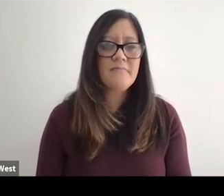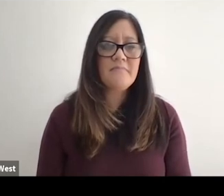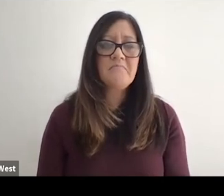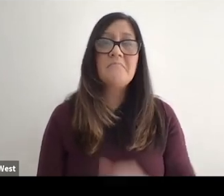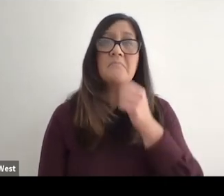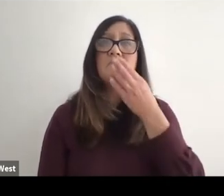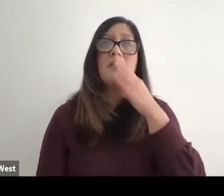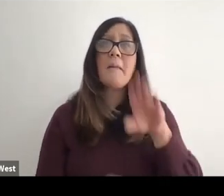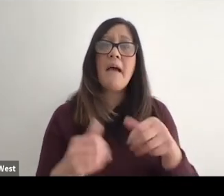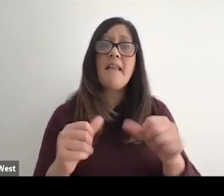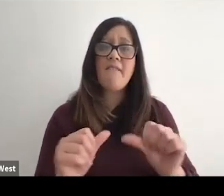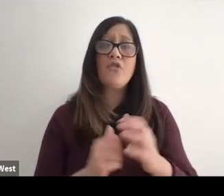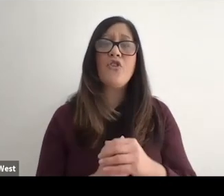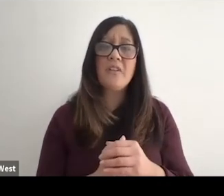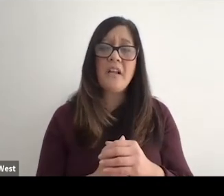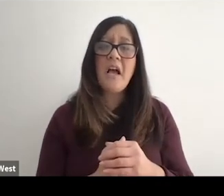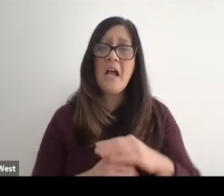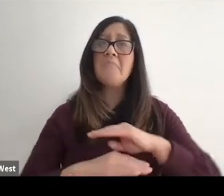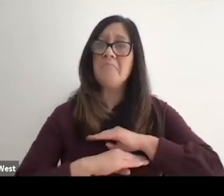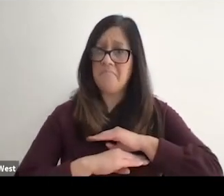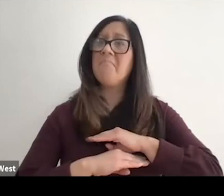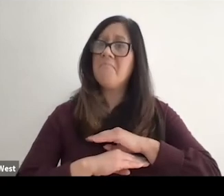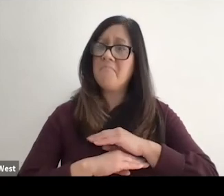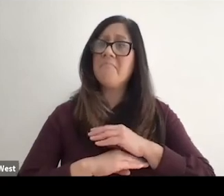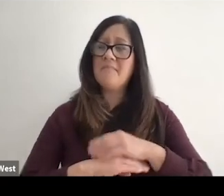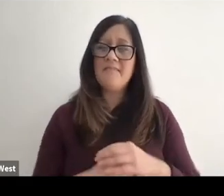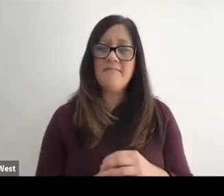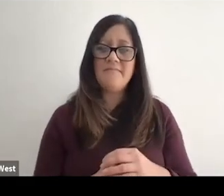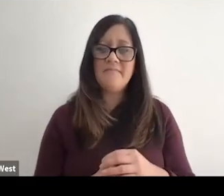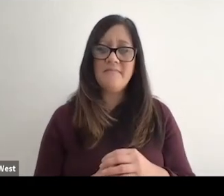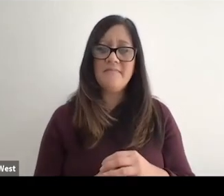It's not a bad effort. He's pretty satisfied with it 4.89.